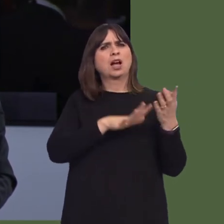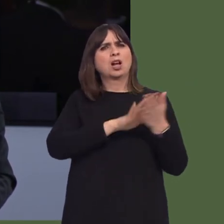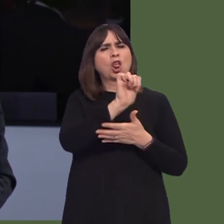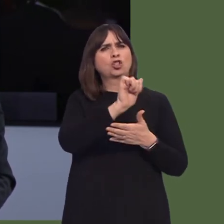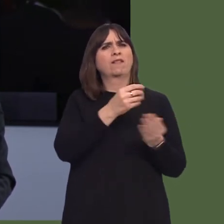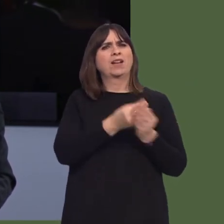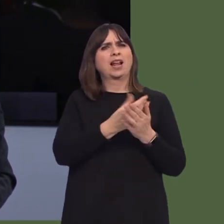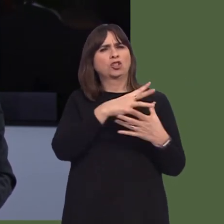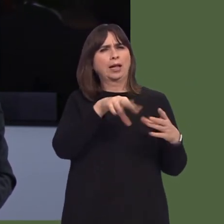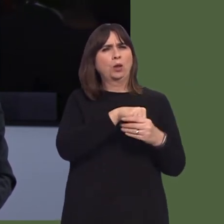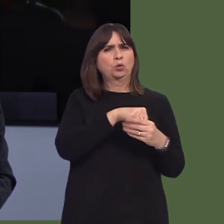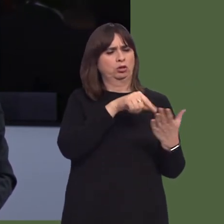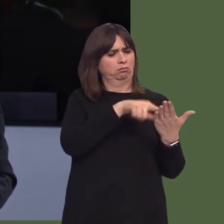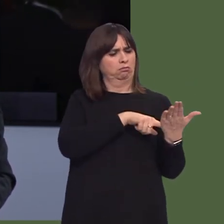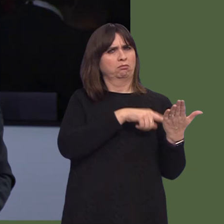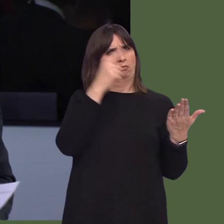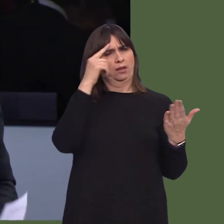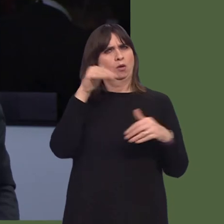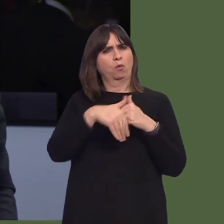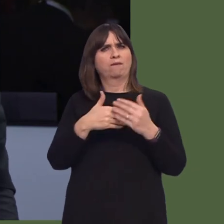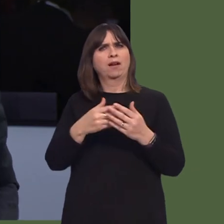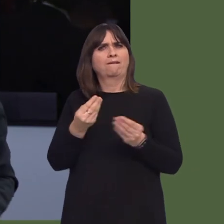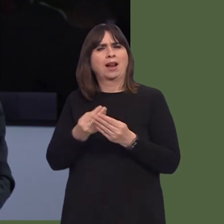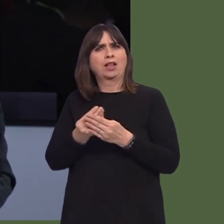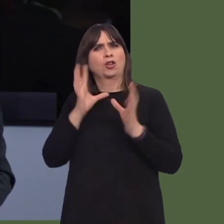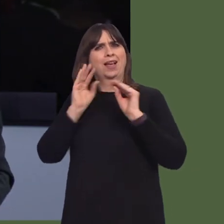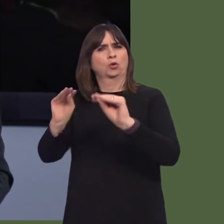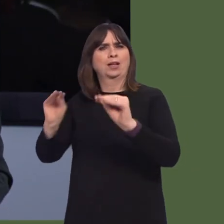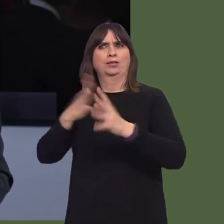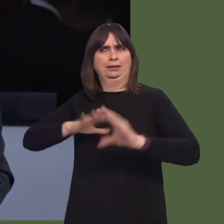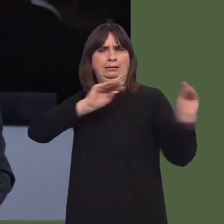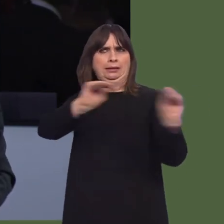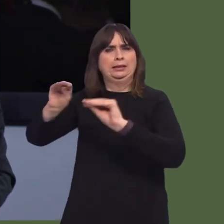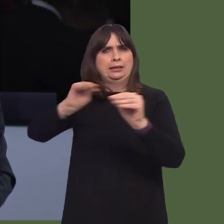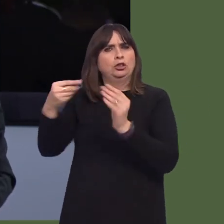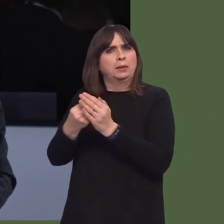the original building.